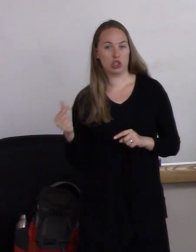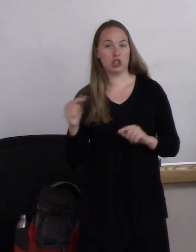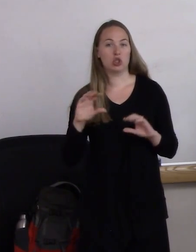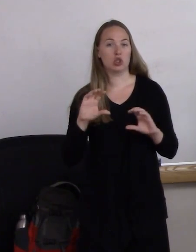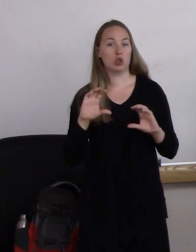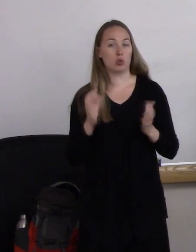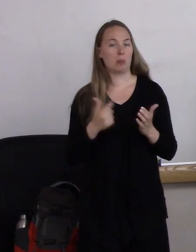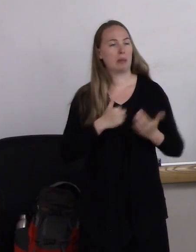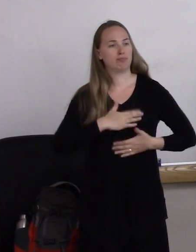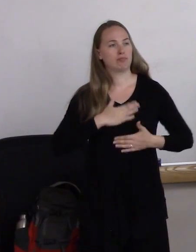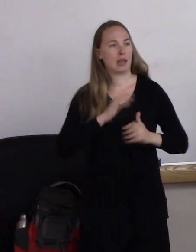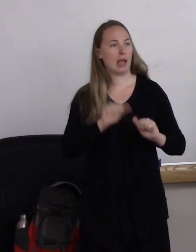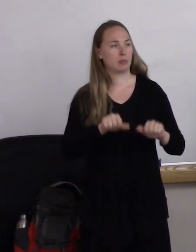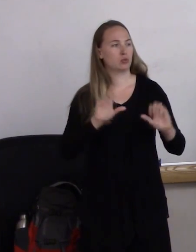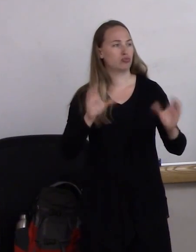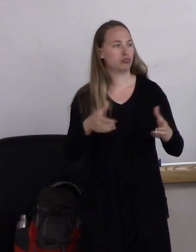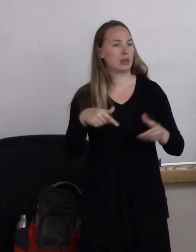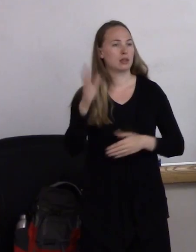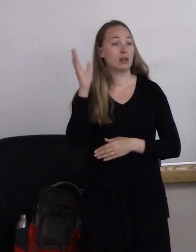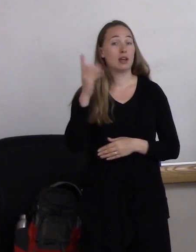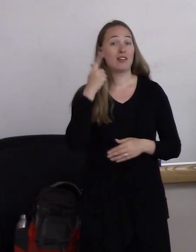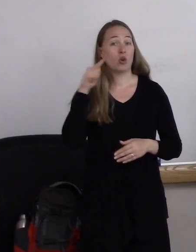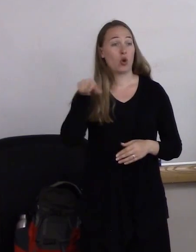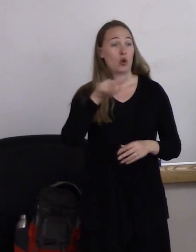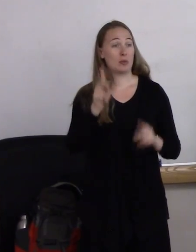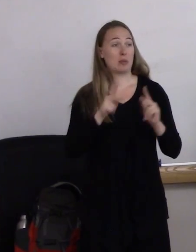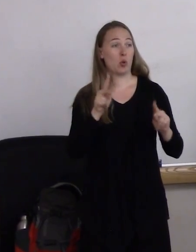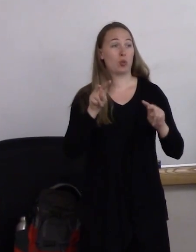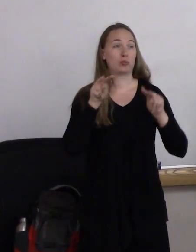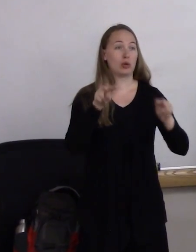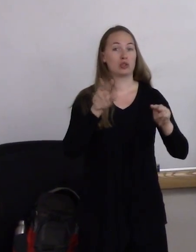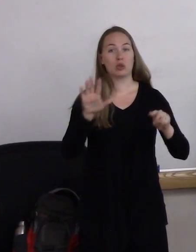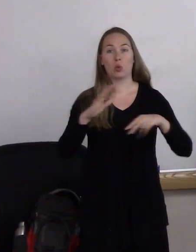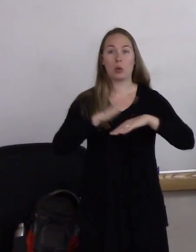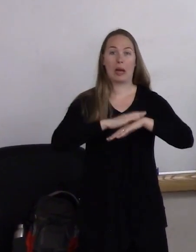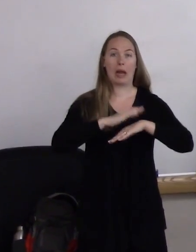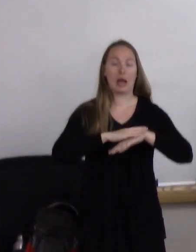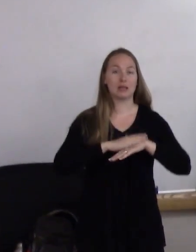For those of you that are watching this at your desk or at your convenience,